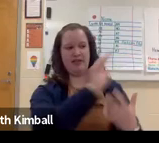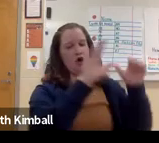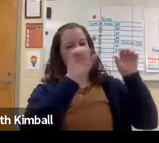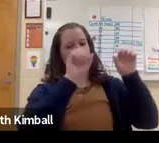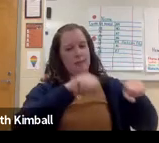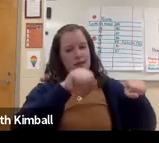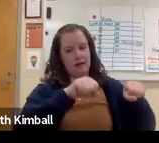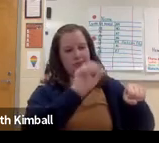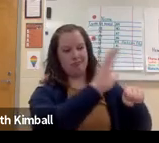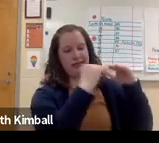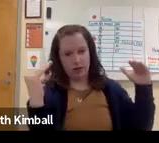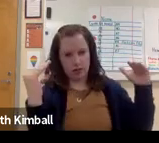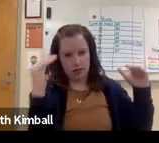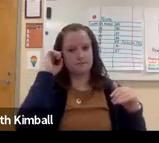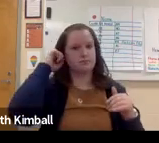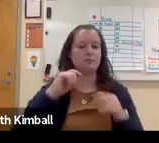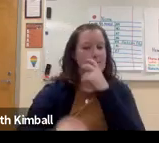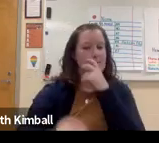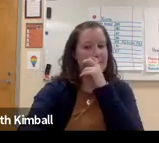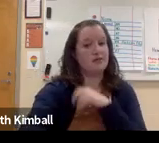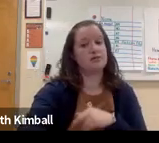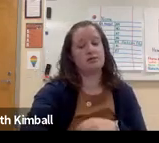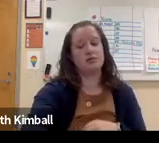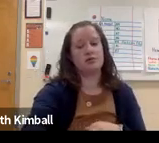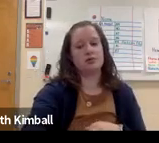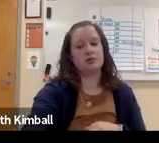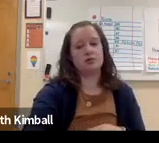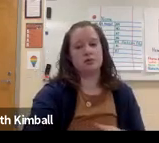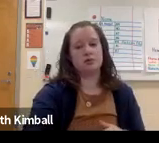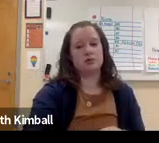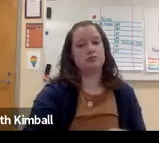And so they meet the child where they are at, at their current level.